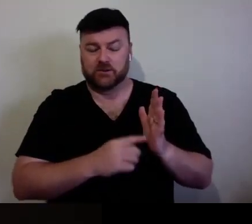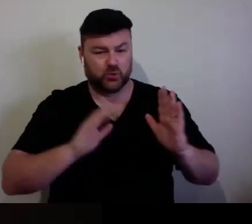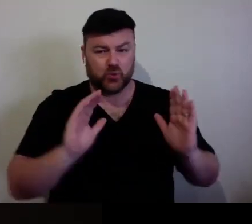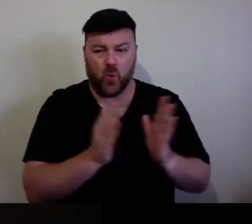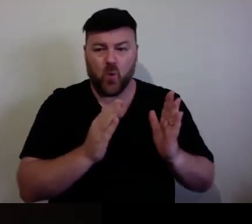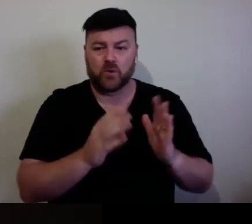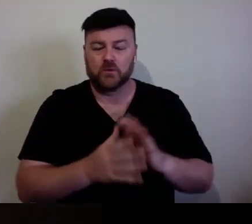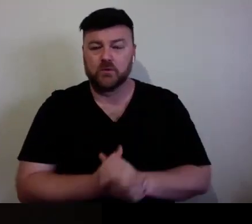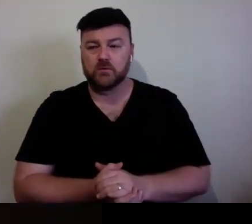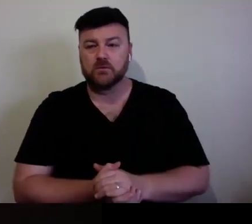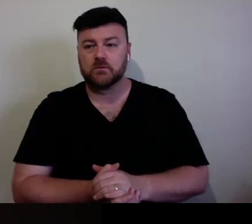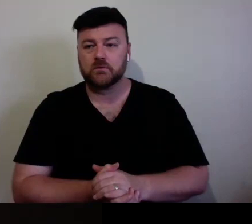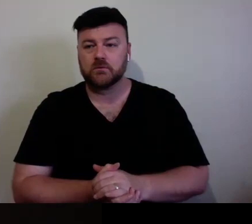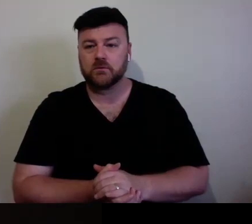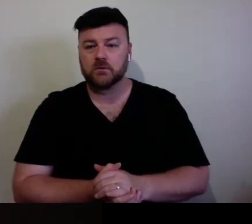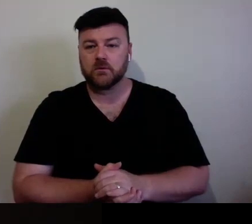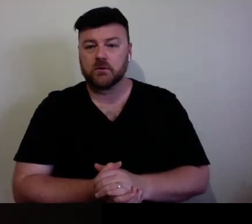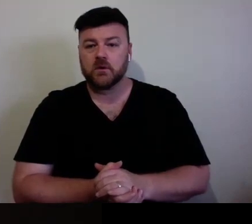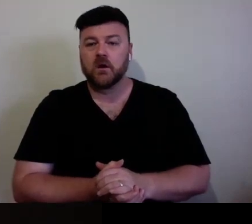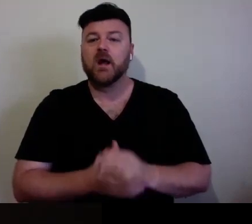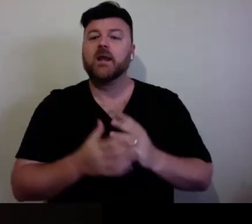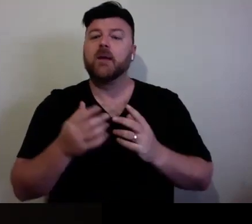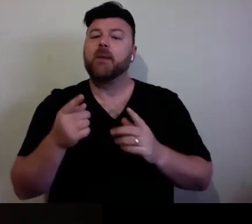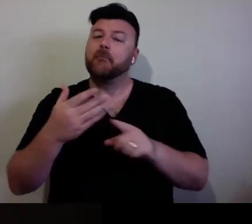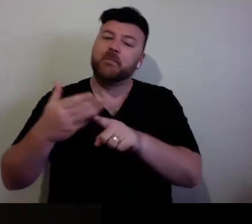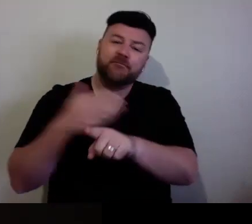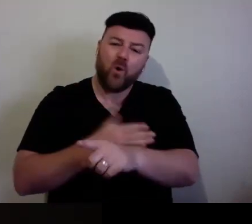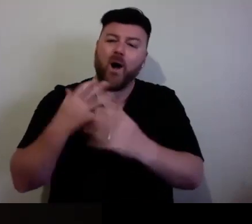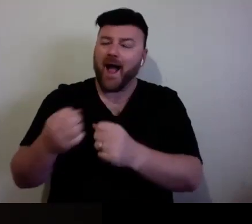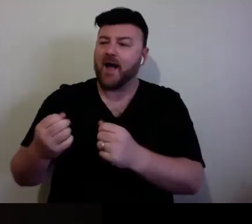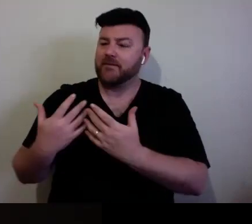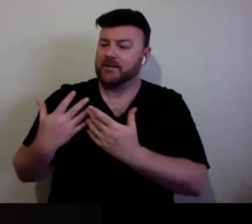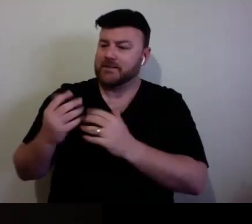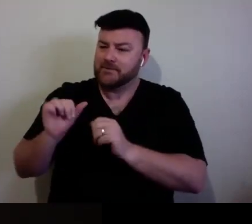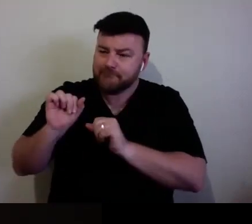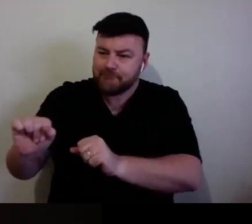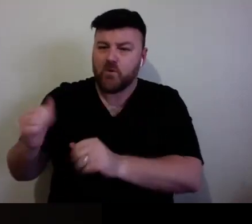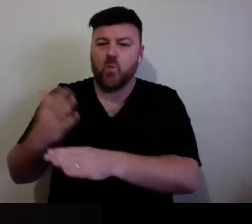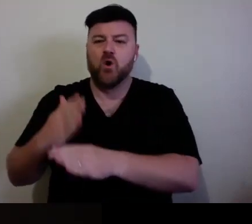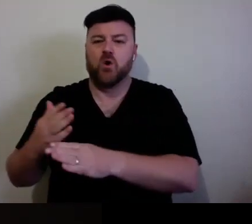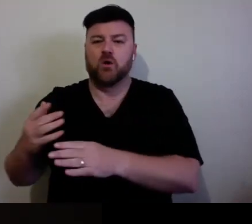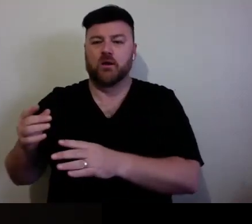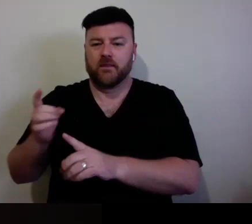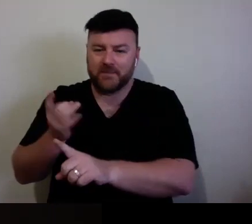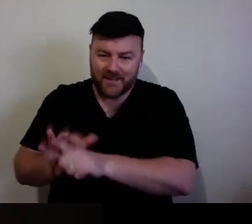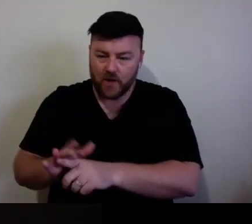I would have a lot of a synchronous stuff beforehand. You had time to look over things and